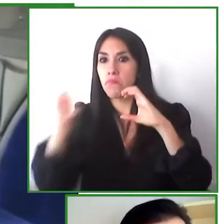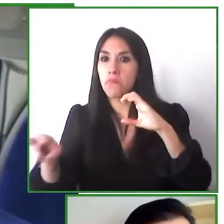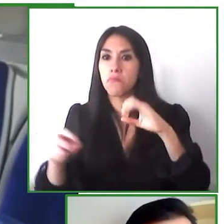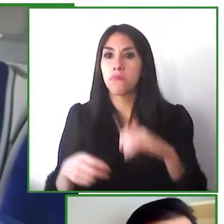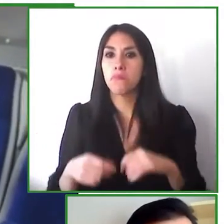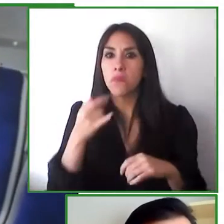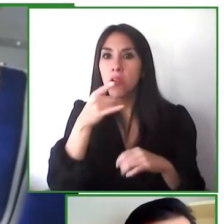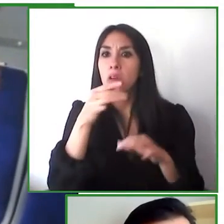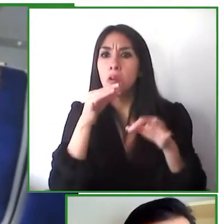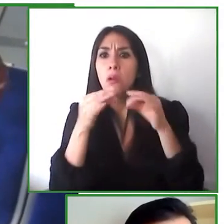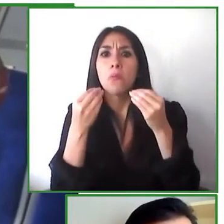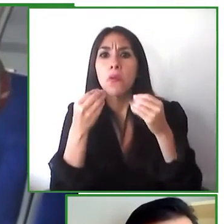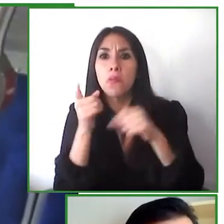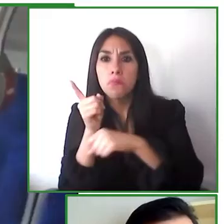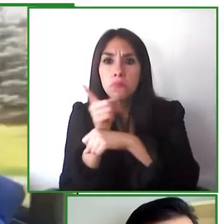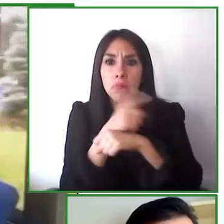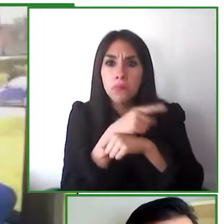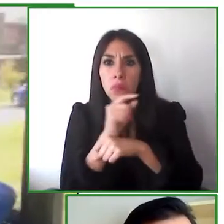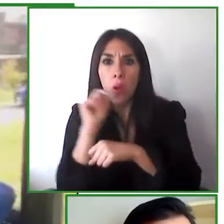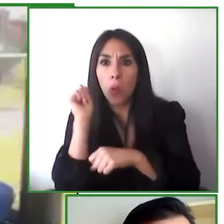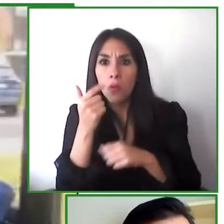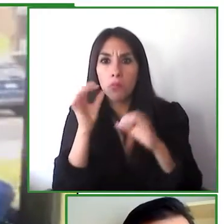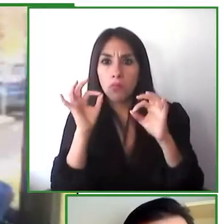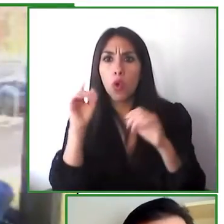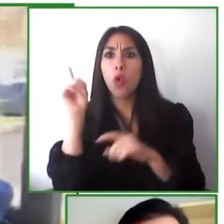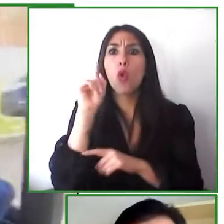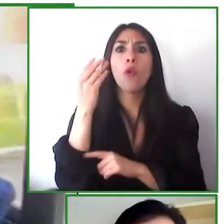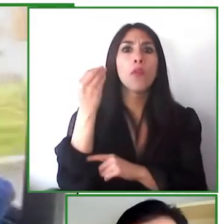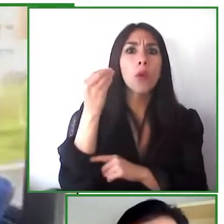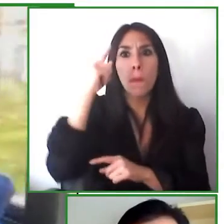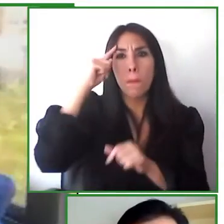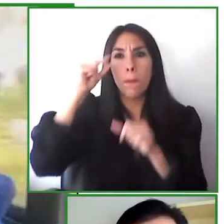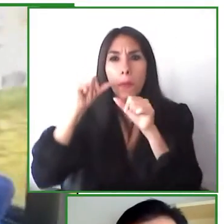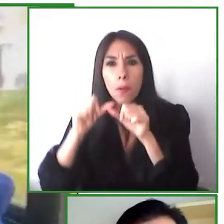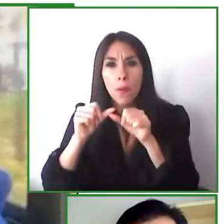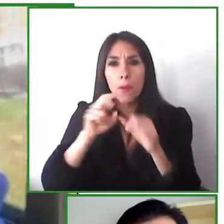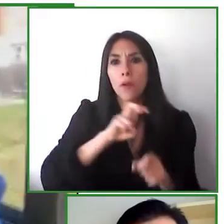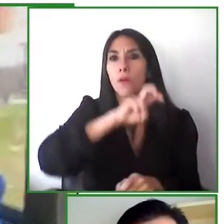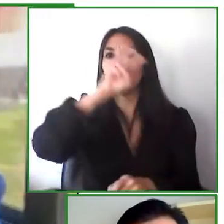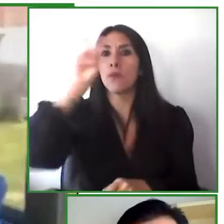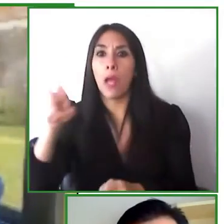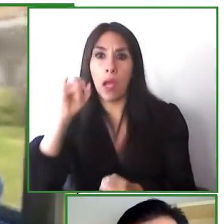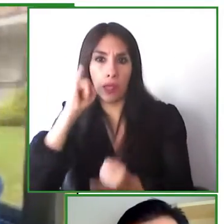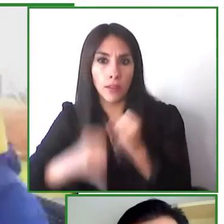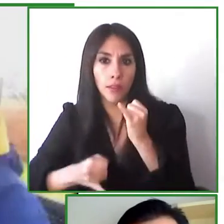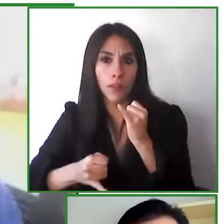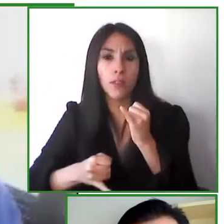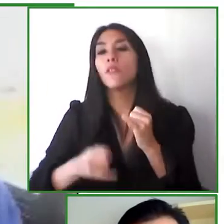off the bus he needs to get off the next stop so he's